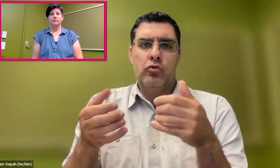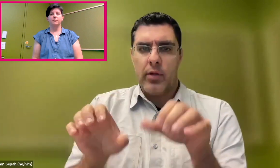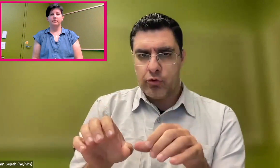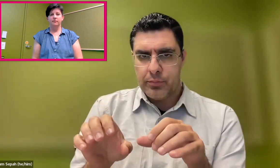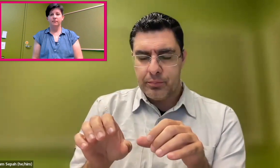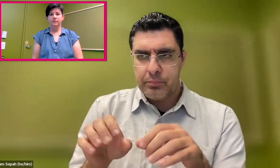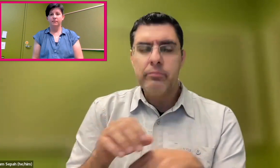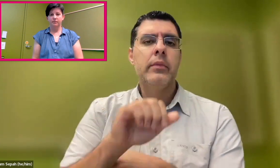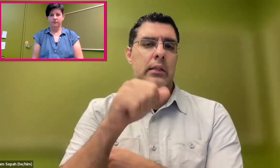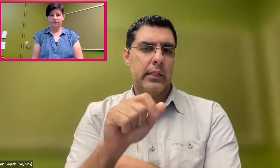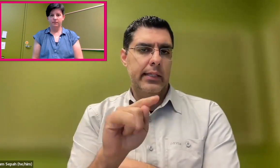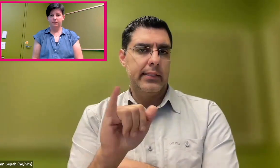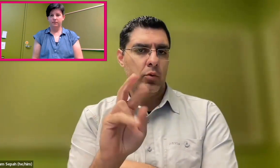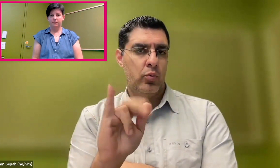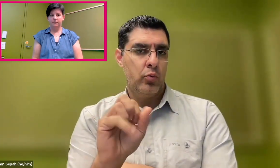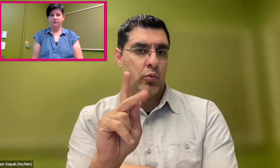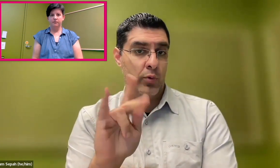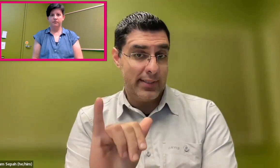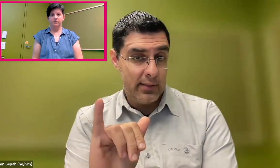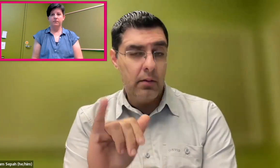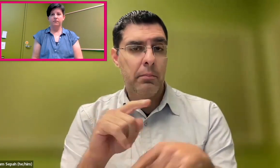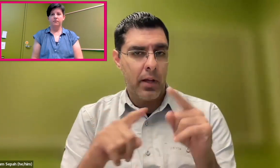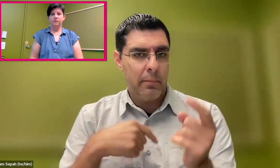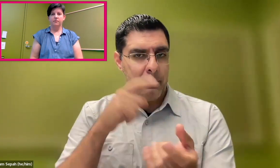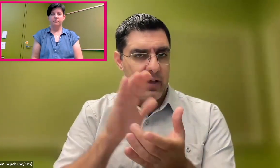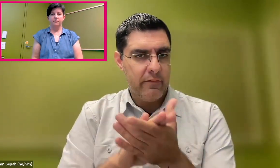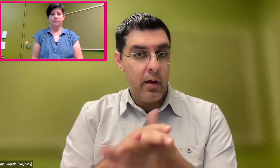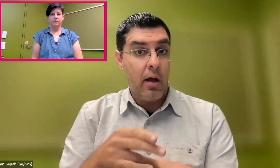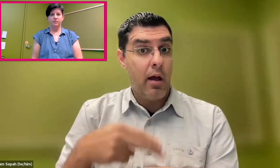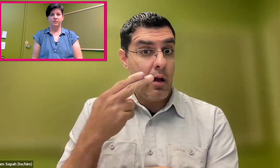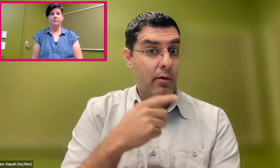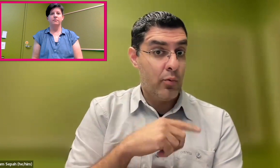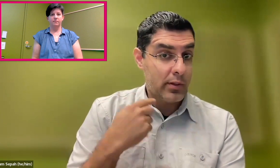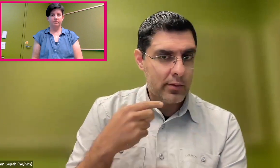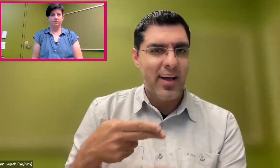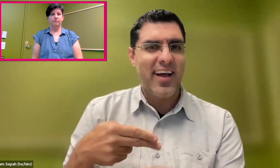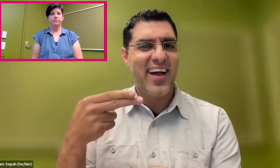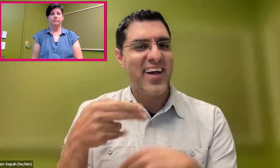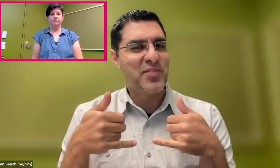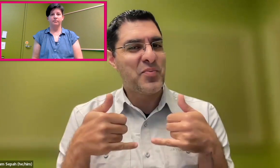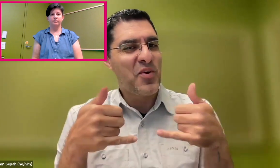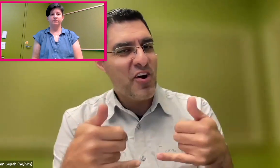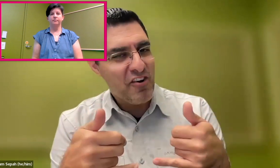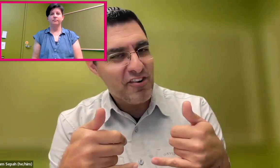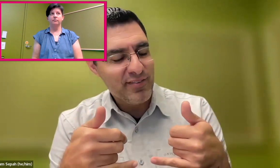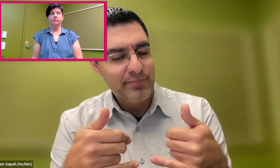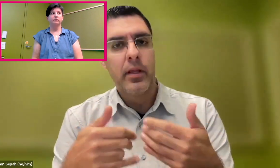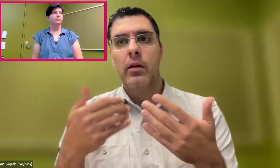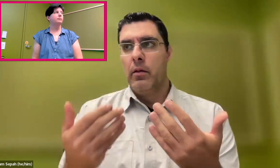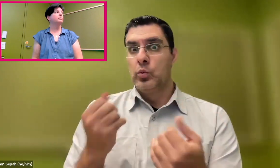but if they are almost qualified, give them a chance. It is a risk, but I believe that sometimes the higher the risk,